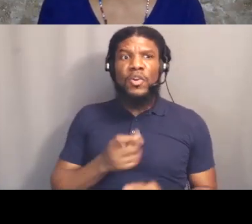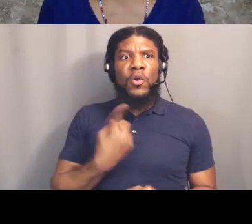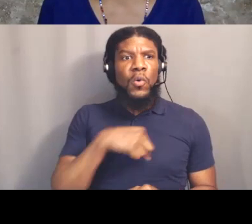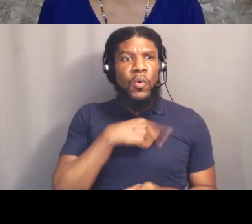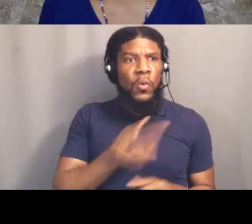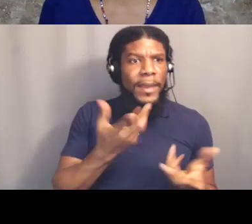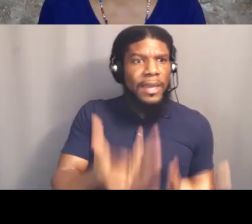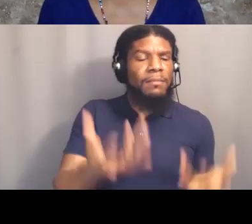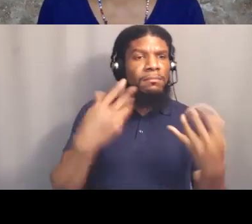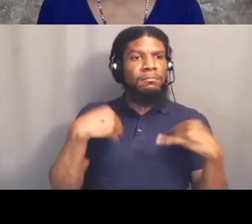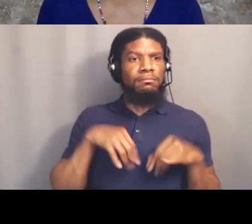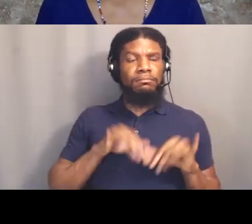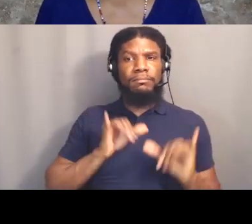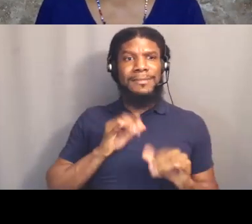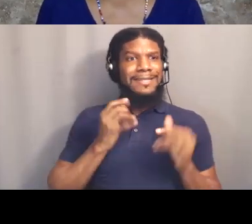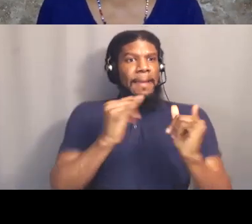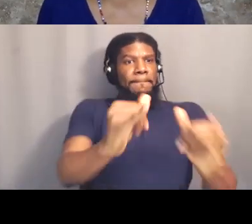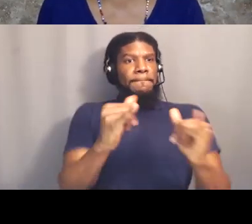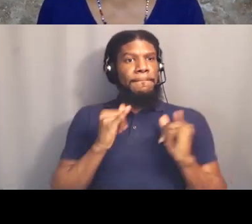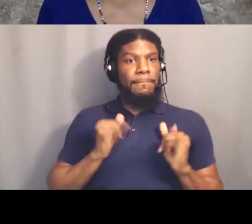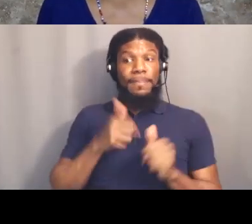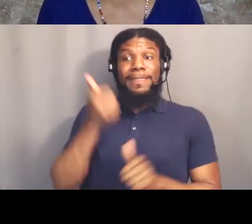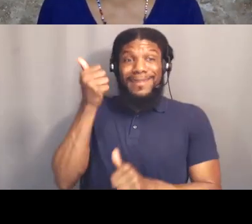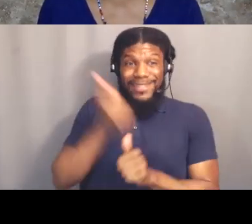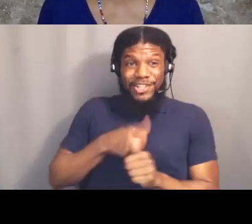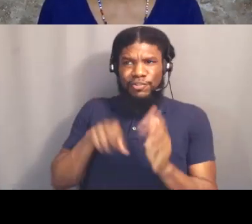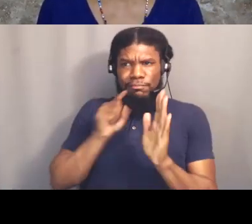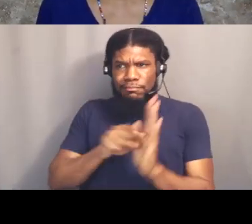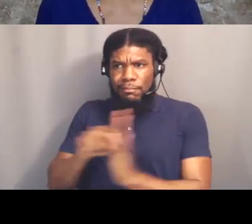we've been documenting every single murder by police.